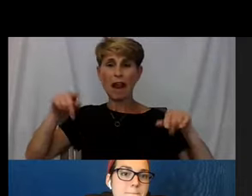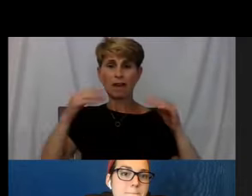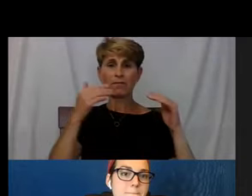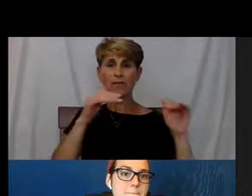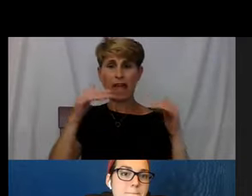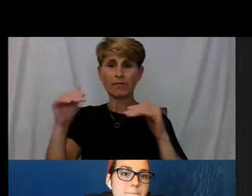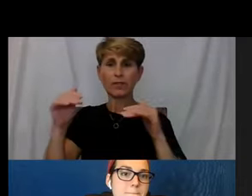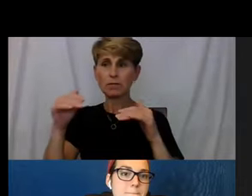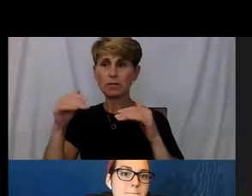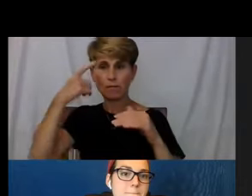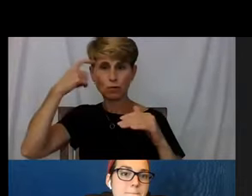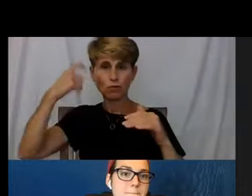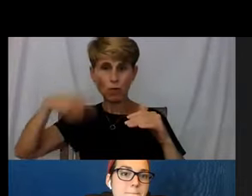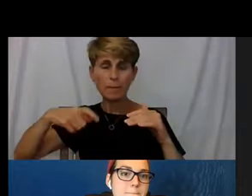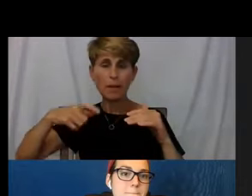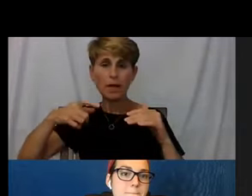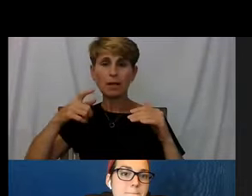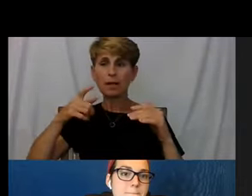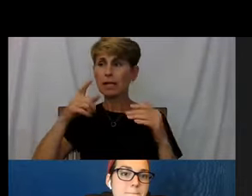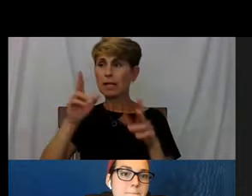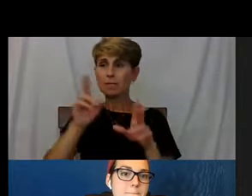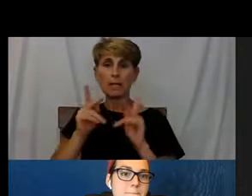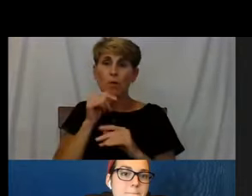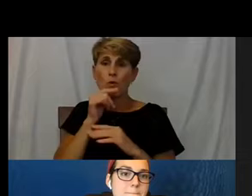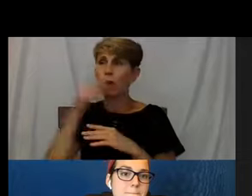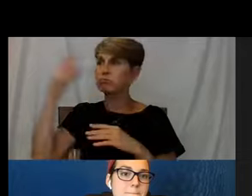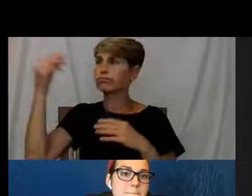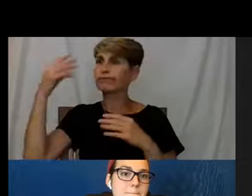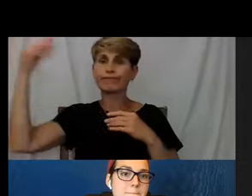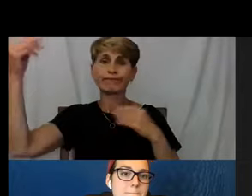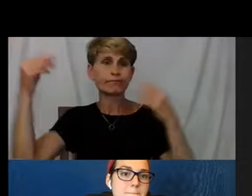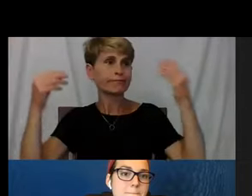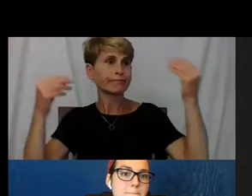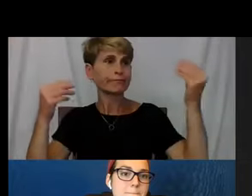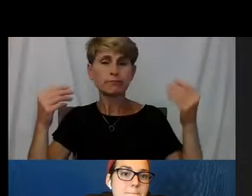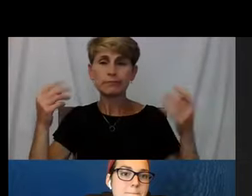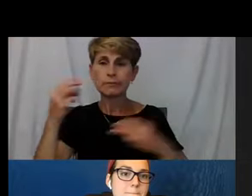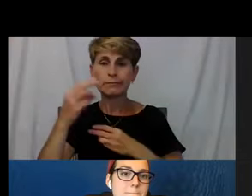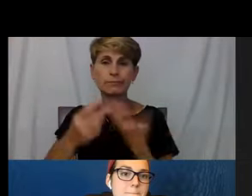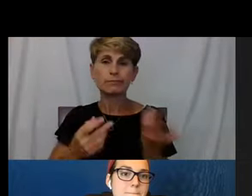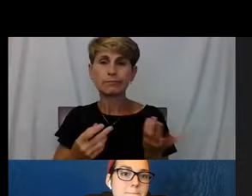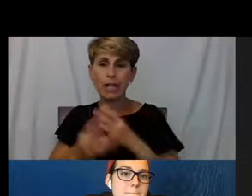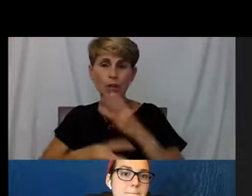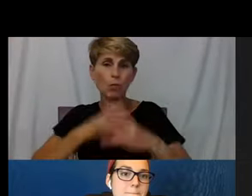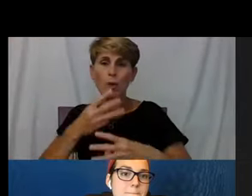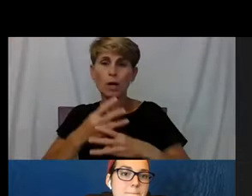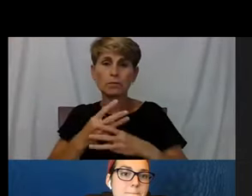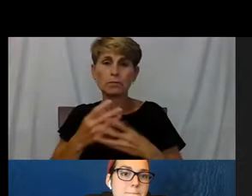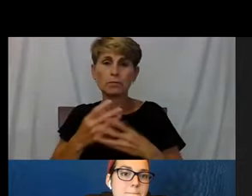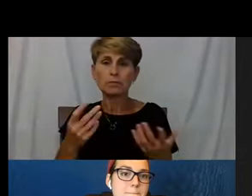and the people who are out in world, there's people to care about them out in the world.